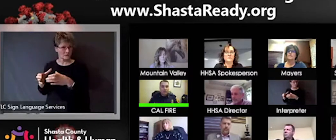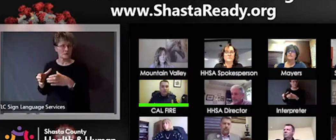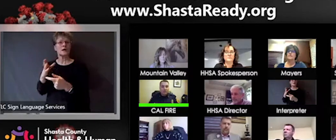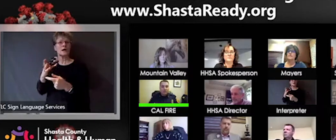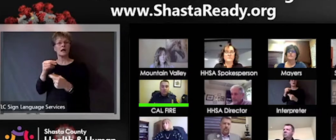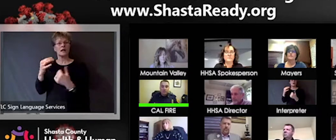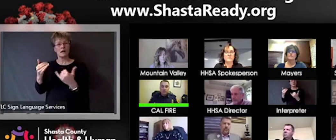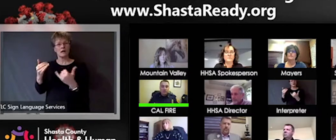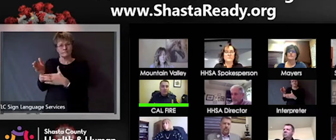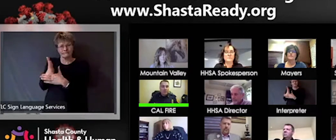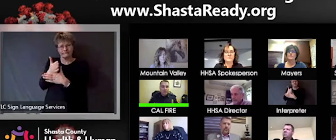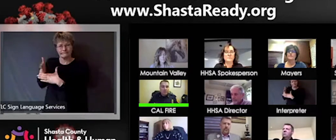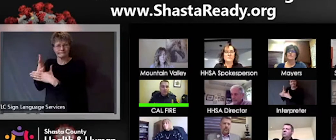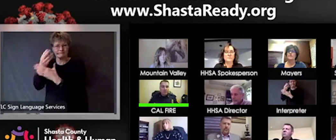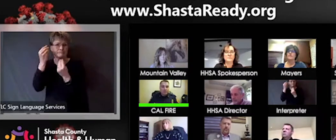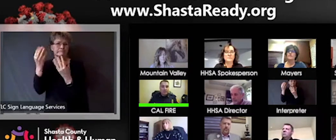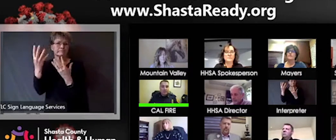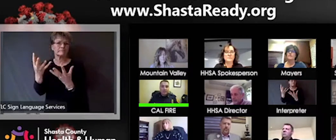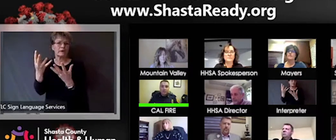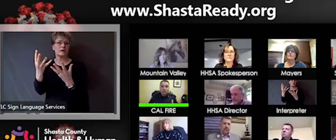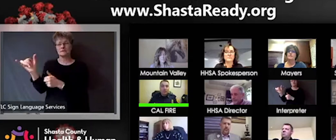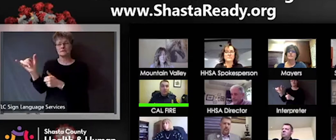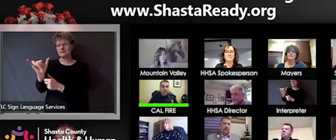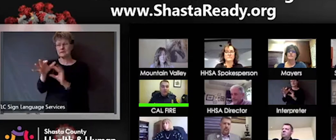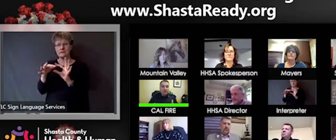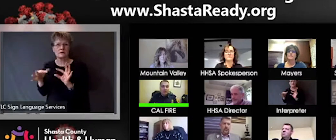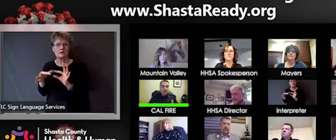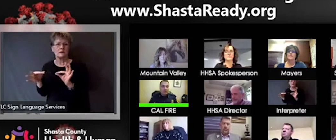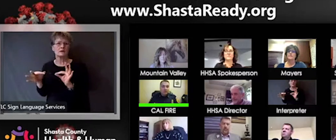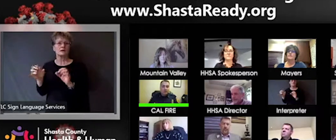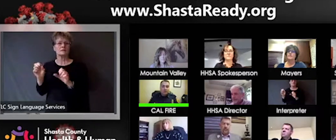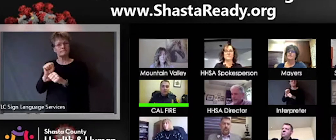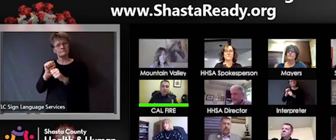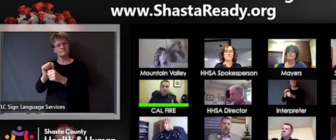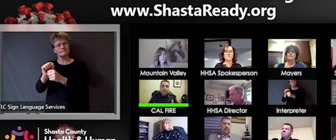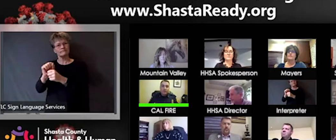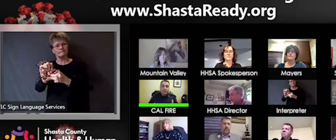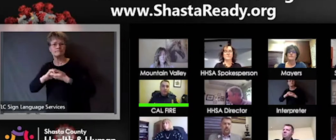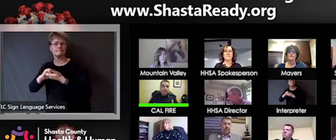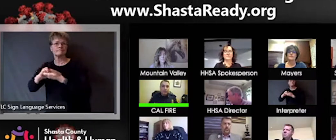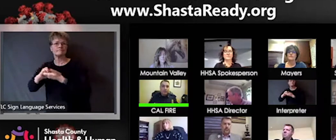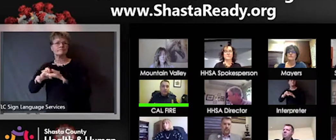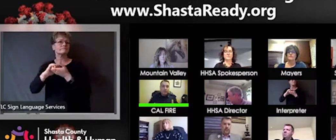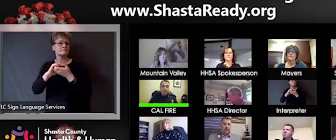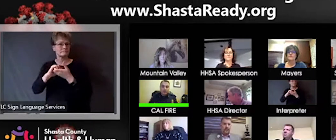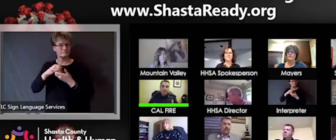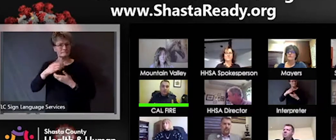sharing the same messages and working together moving forward. So things are